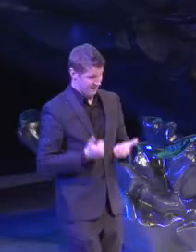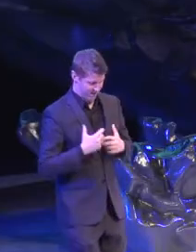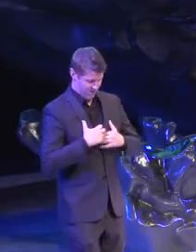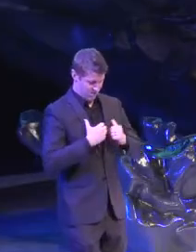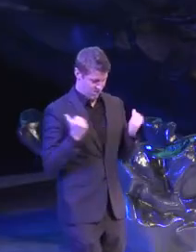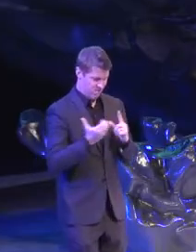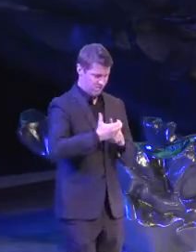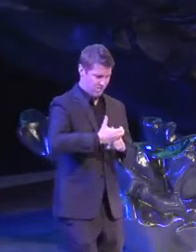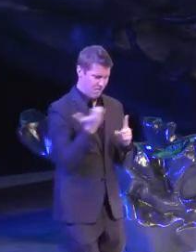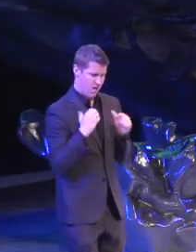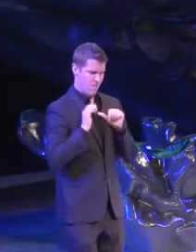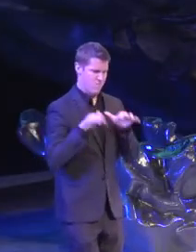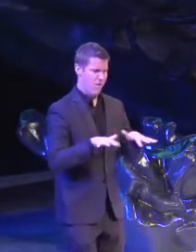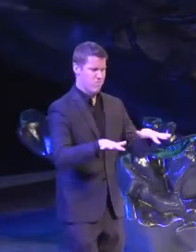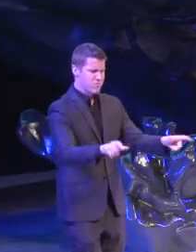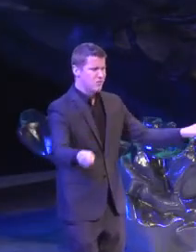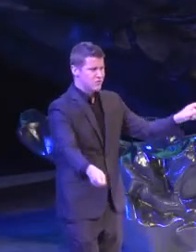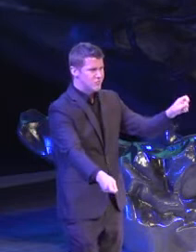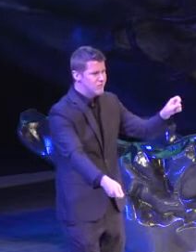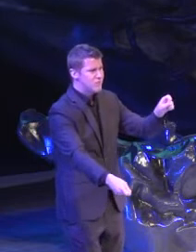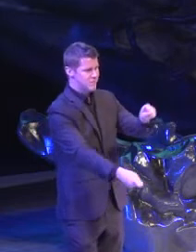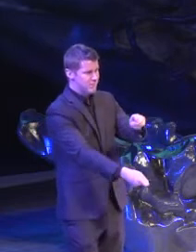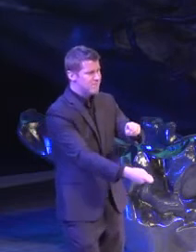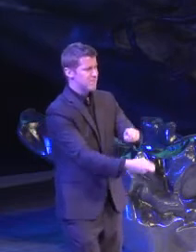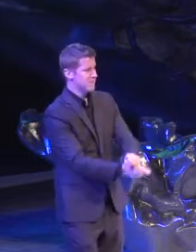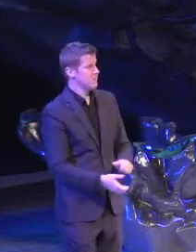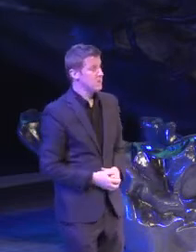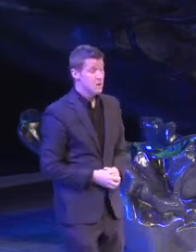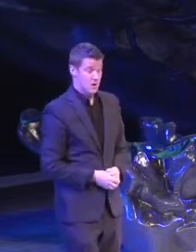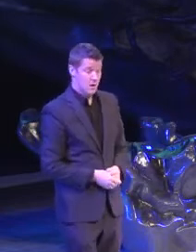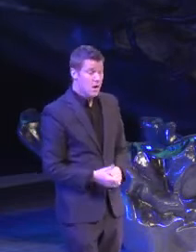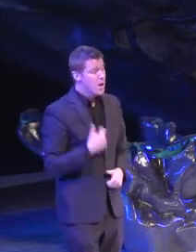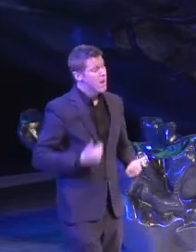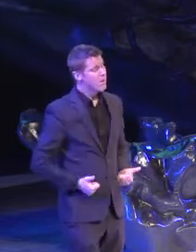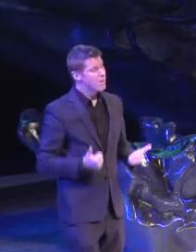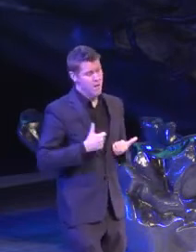Me being me, me being me is revolutionary Can you do that?